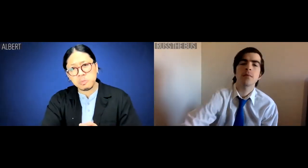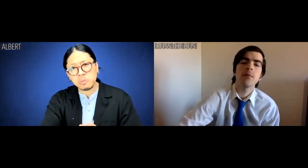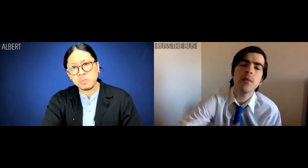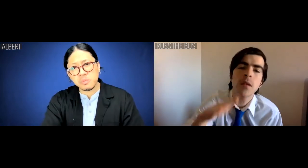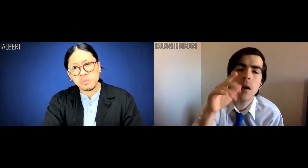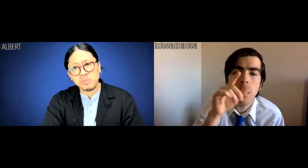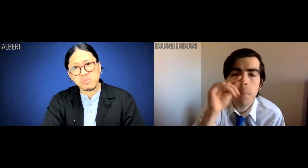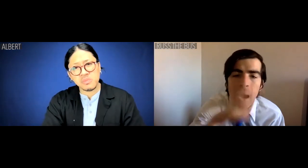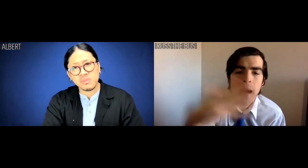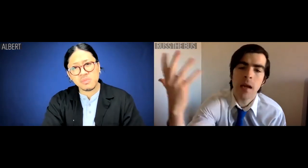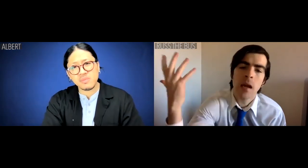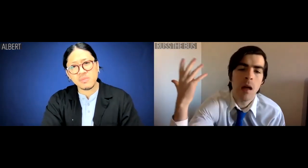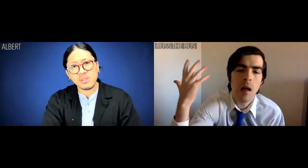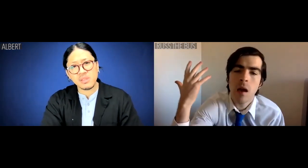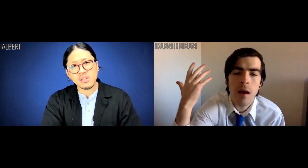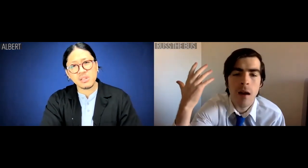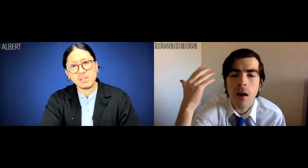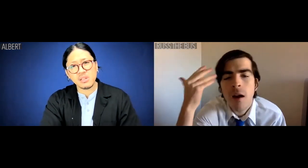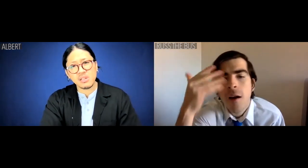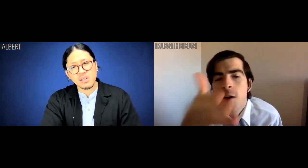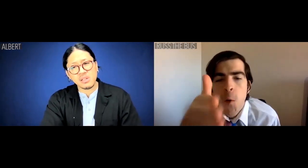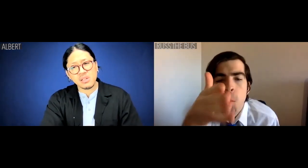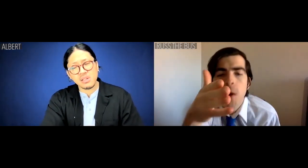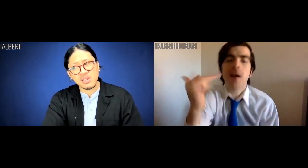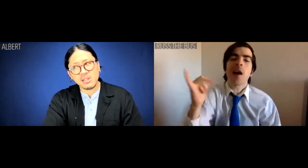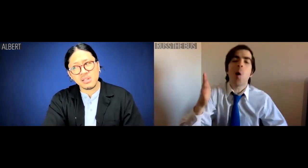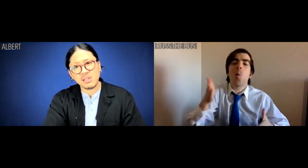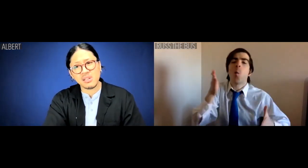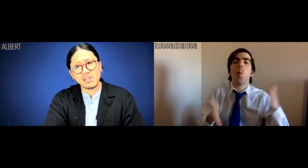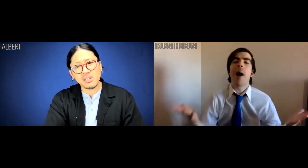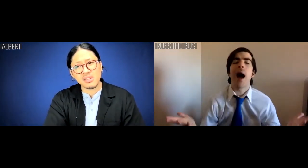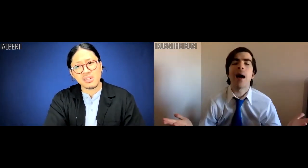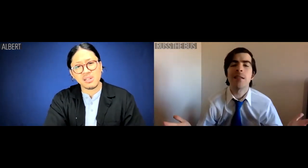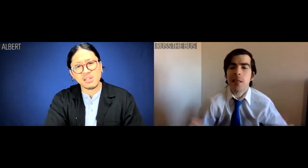Russ the Bus: Man, that's because you're a robot.